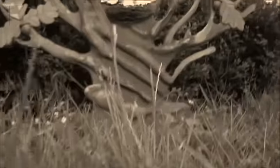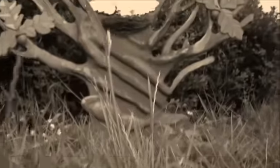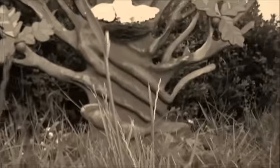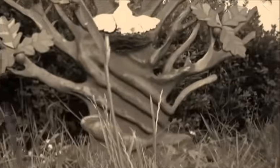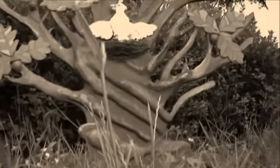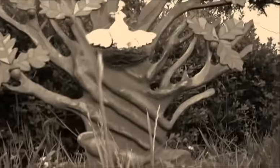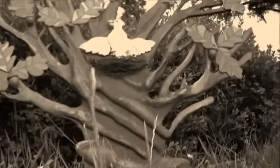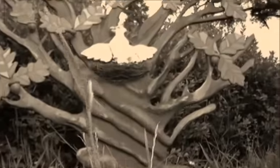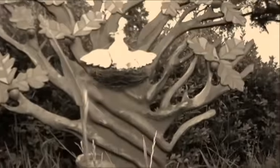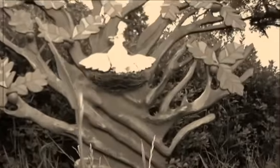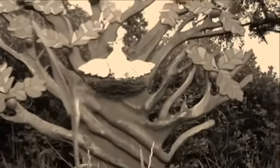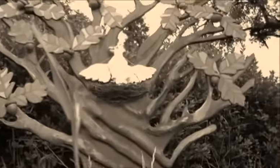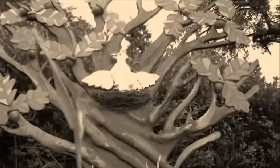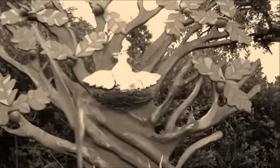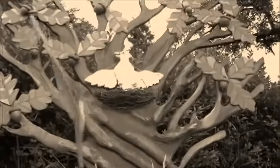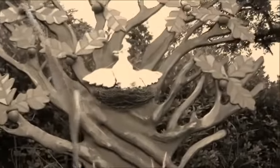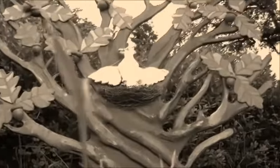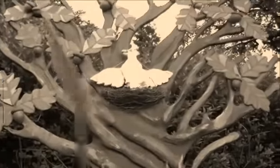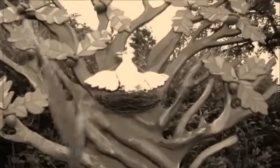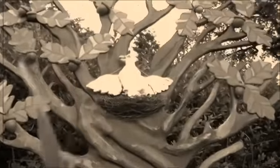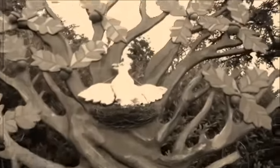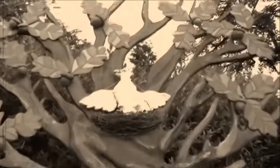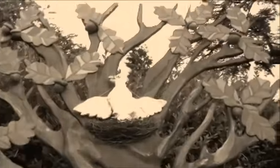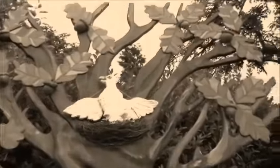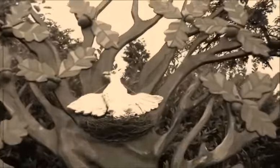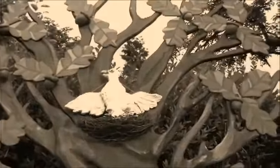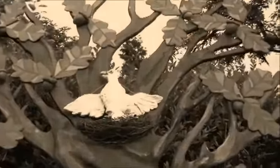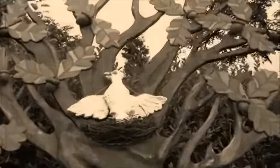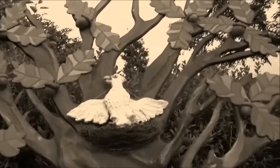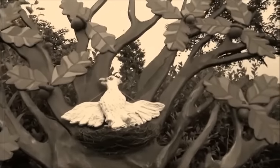The brothers came across a huge oak